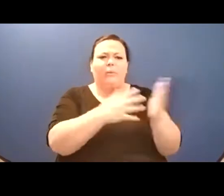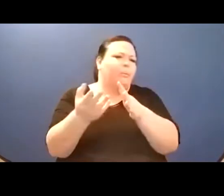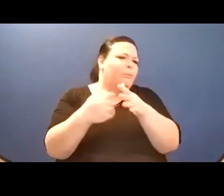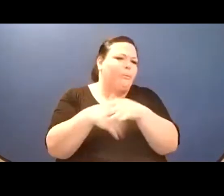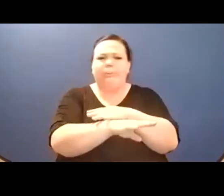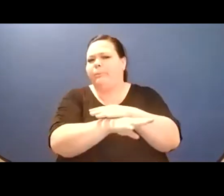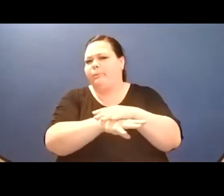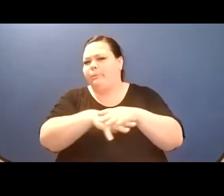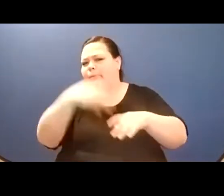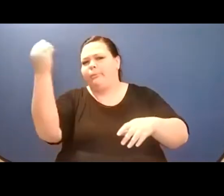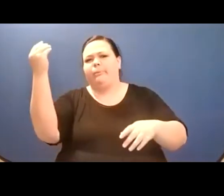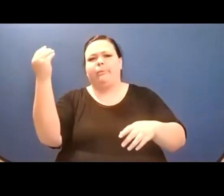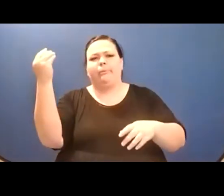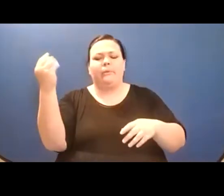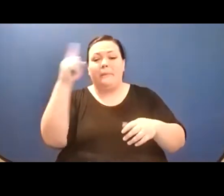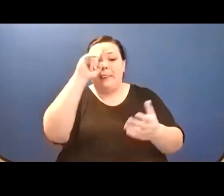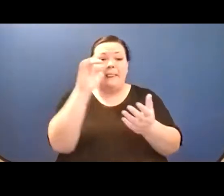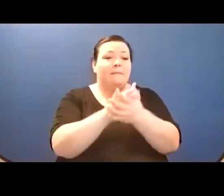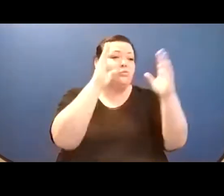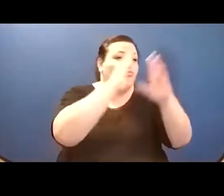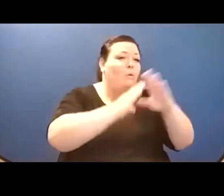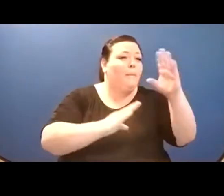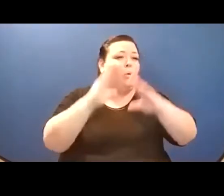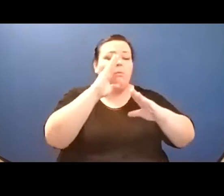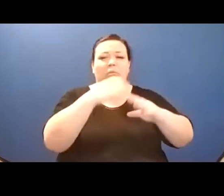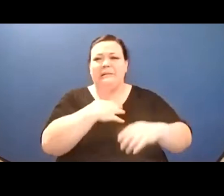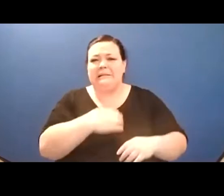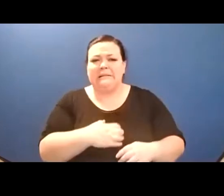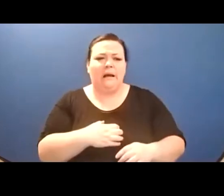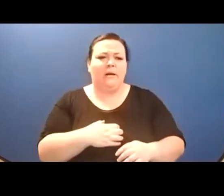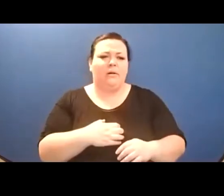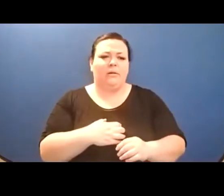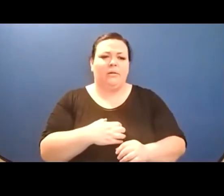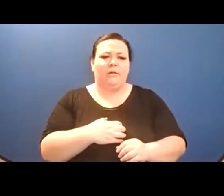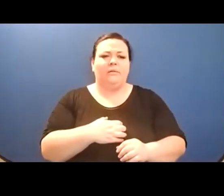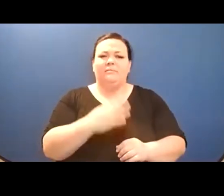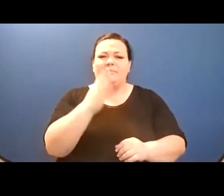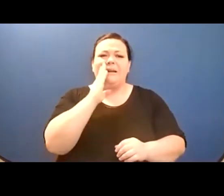I don't look to the robins for solace; neither do I trust/ that to make an end is to make a